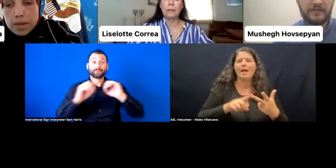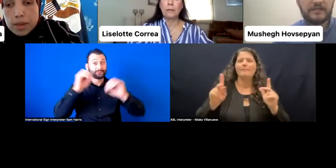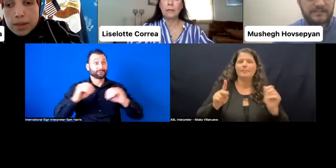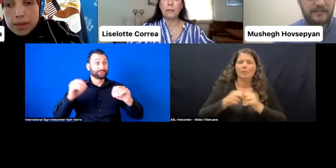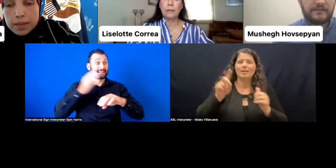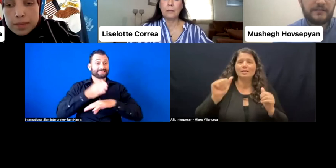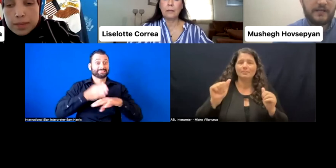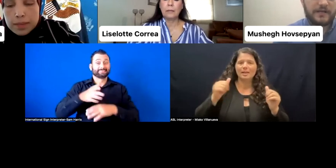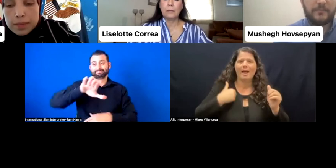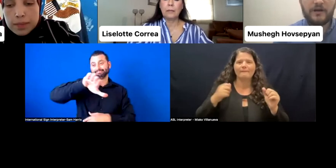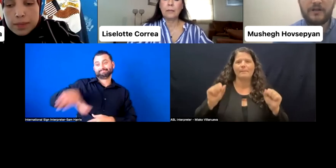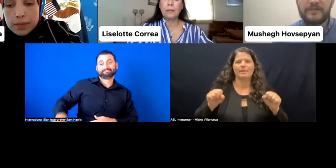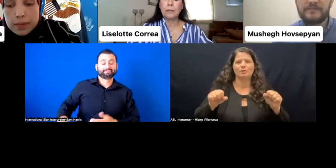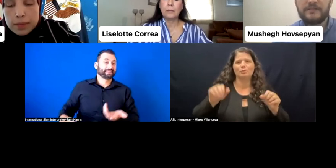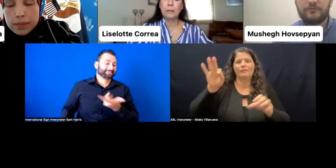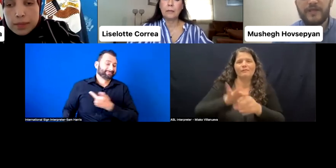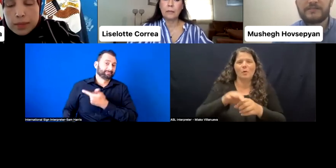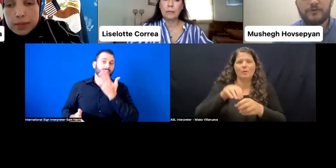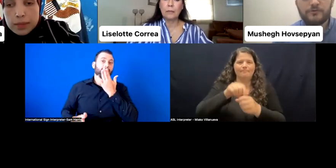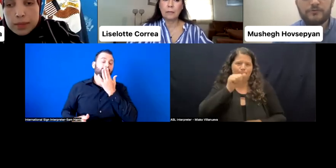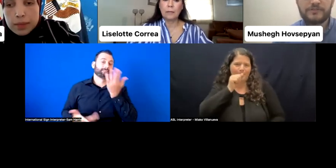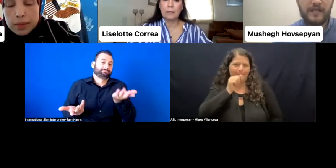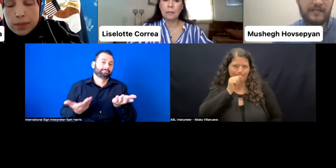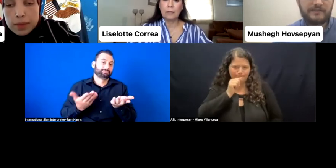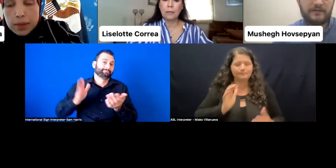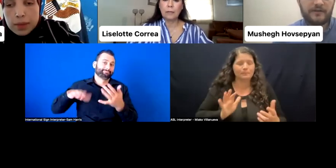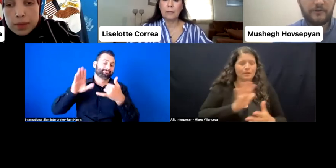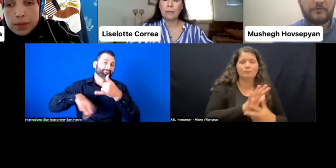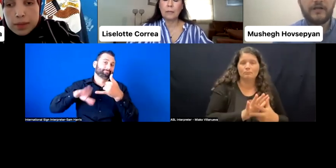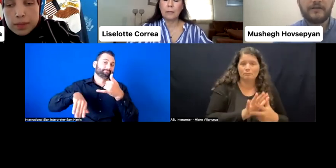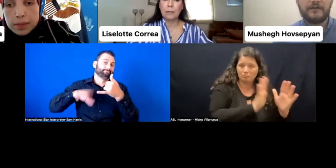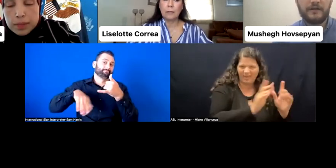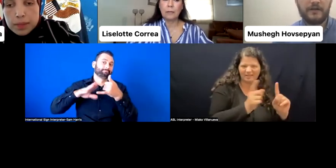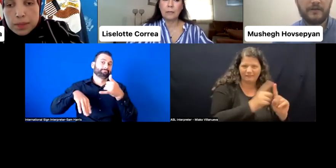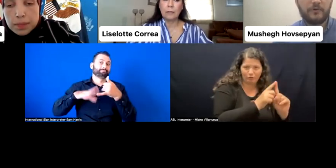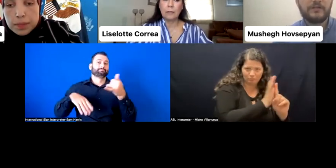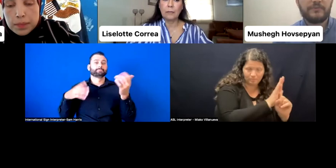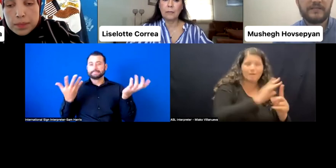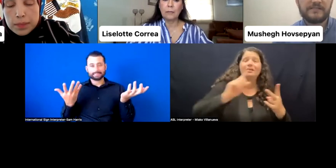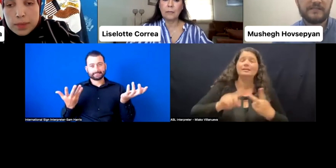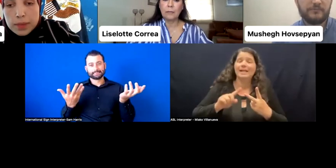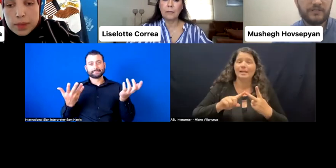Second, parliaments need to pass laws that require polling places and voting